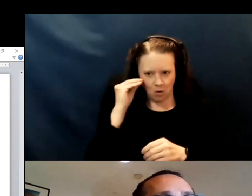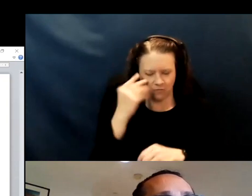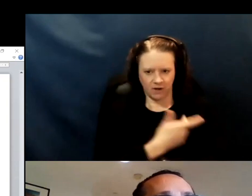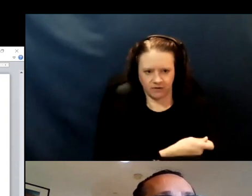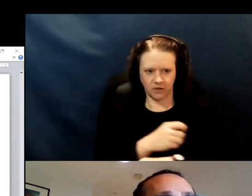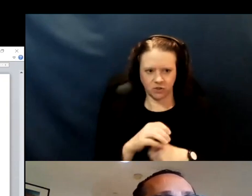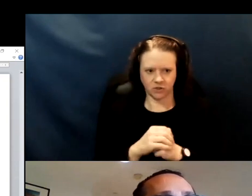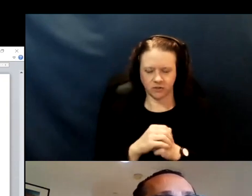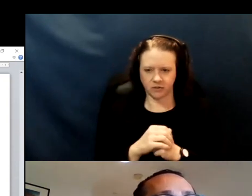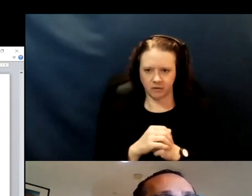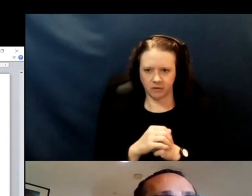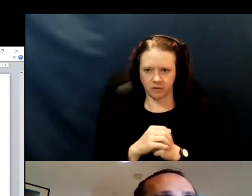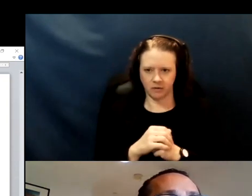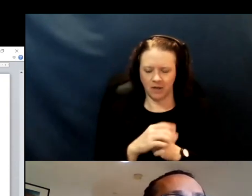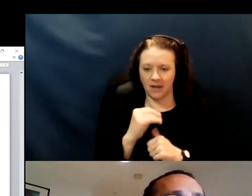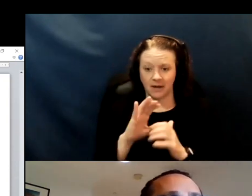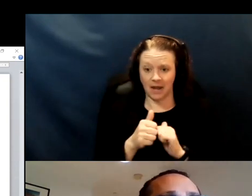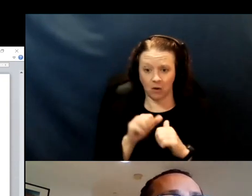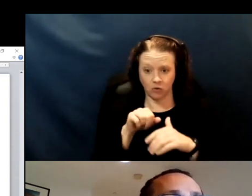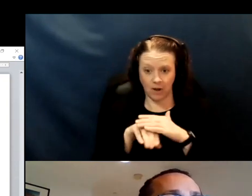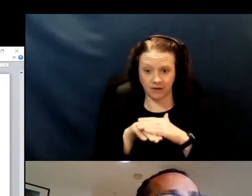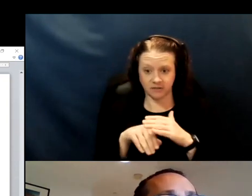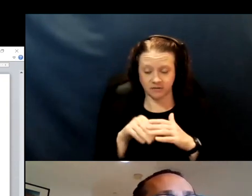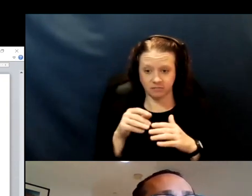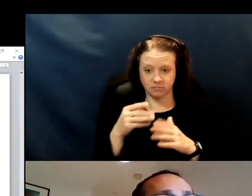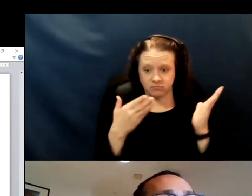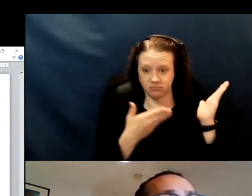And how to access them, are on the slides.